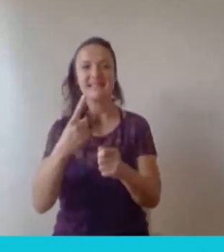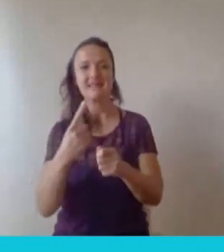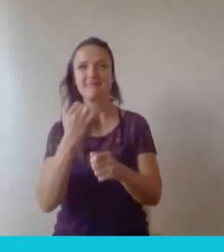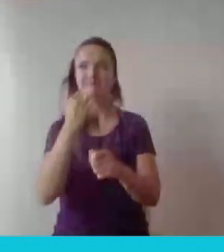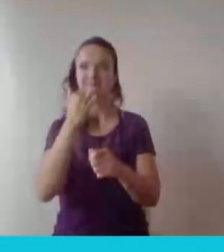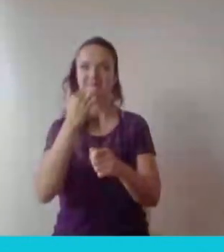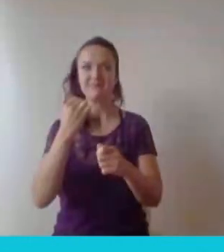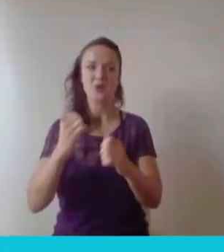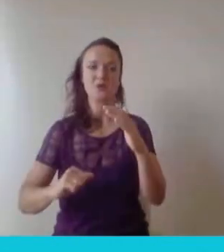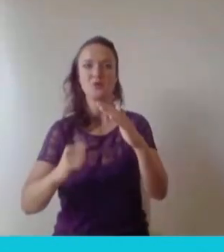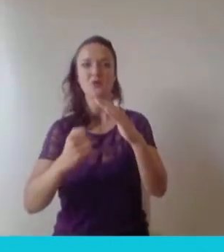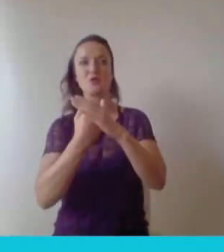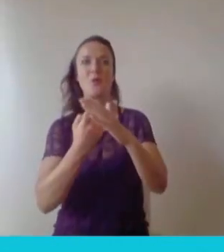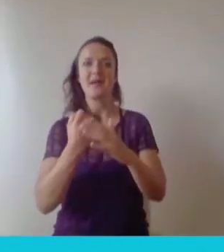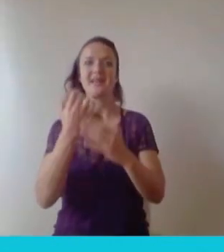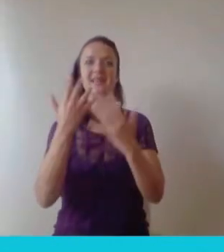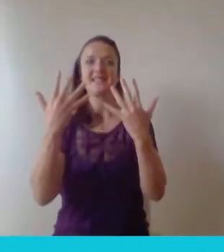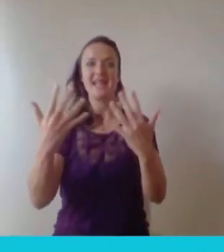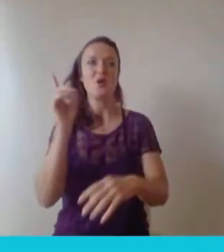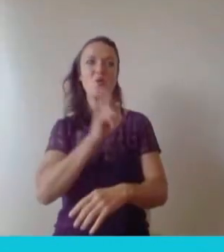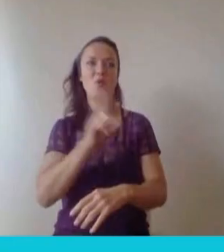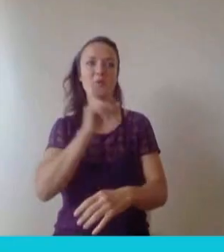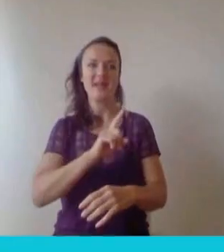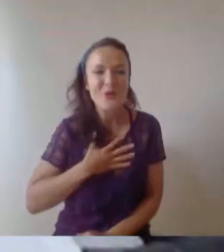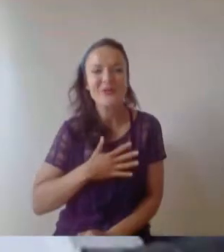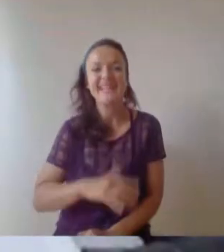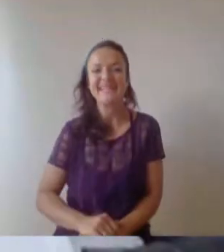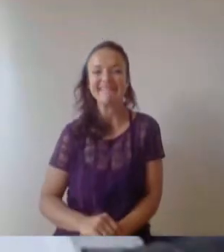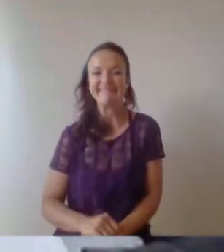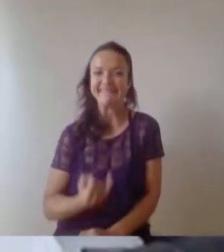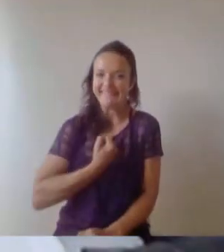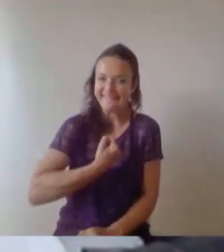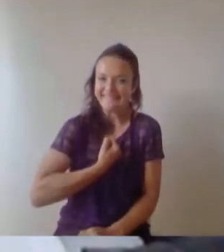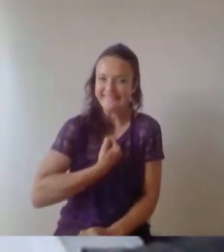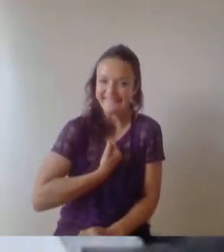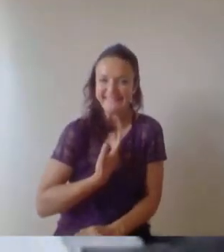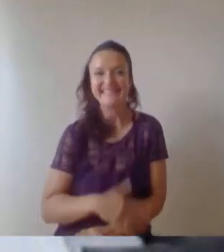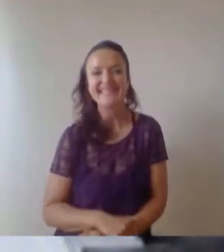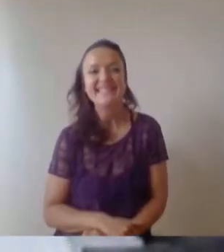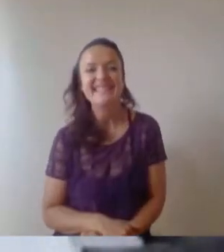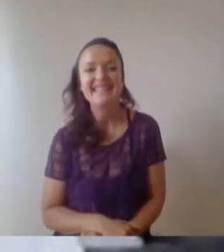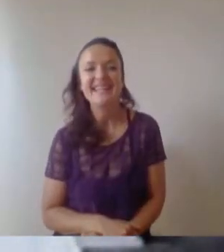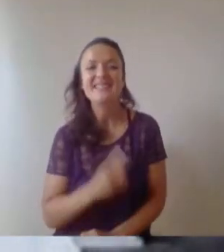address to our departing cohort of Engineers. So thank you very much for the introduction Ian